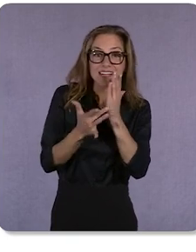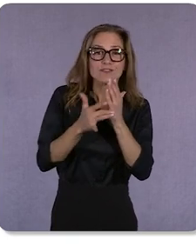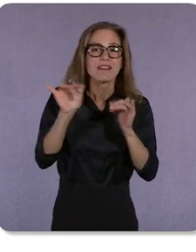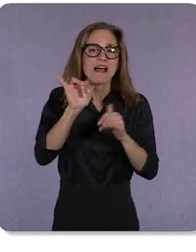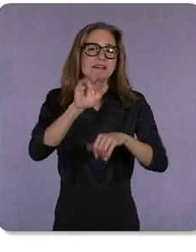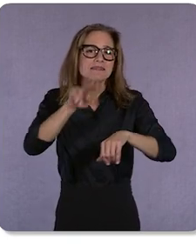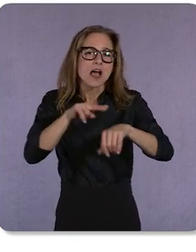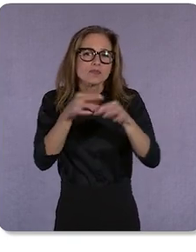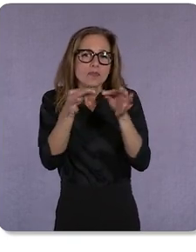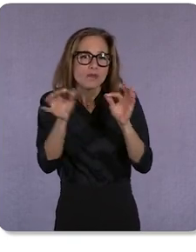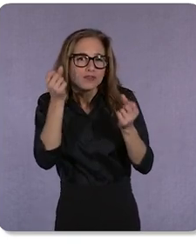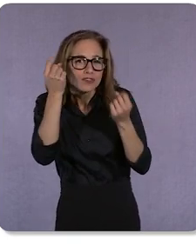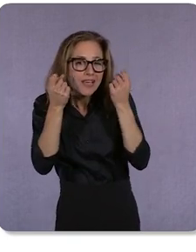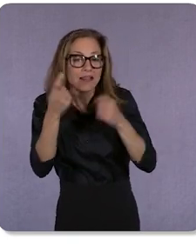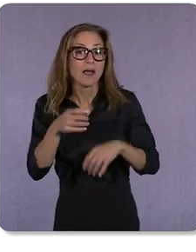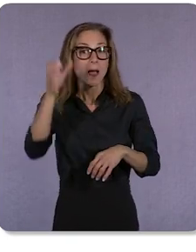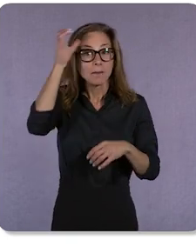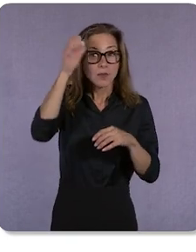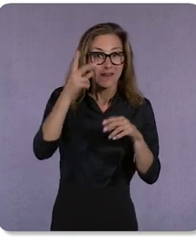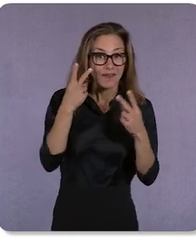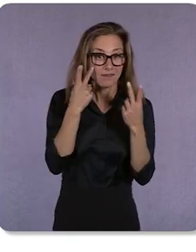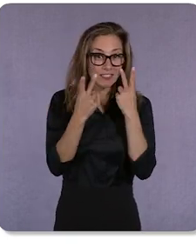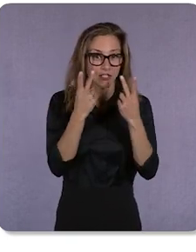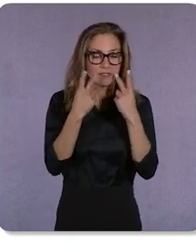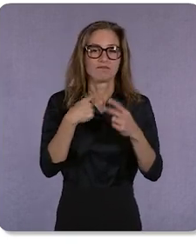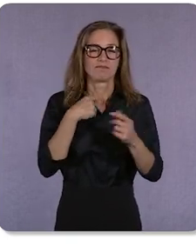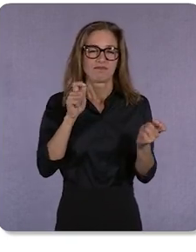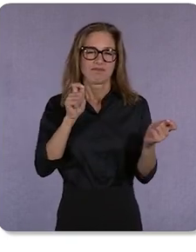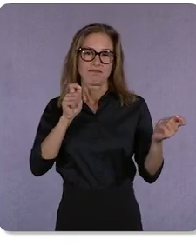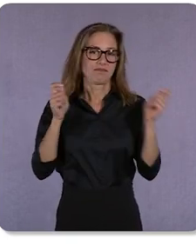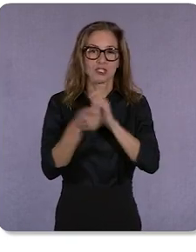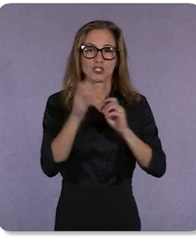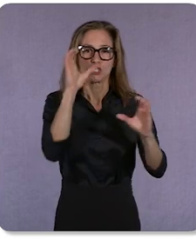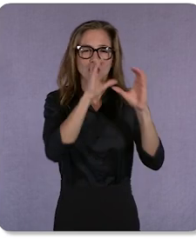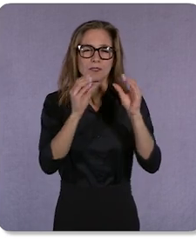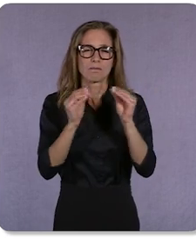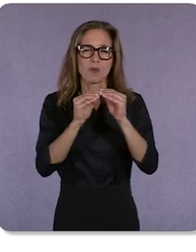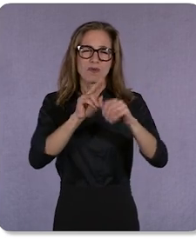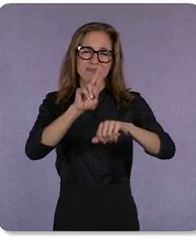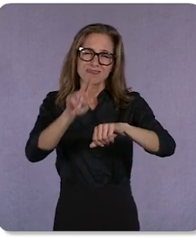we’re transforming Search to be far more natural and helpful than ever before.